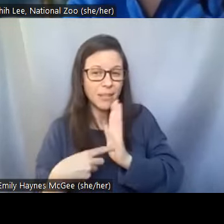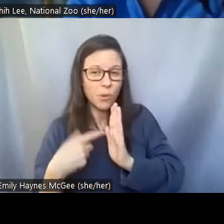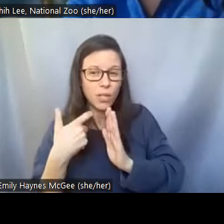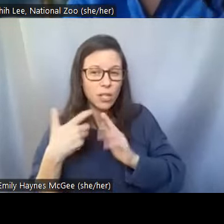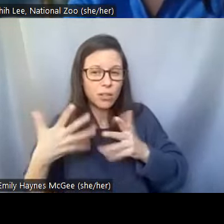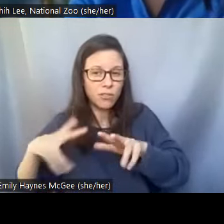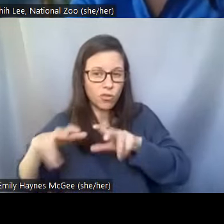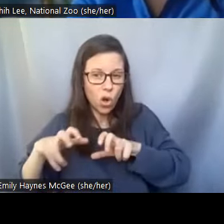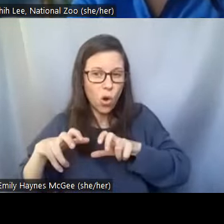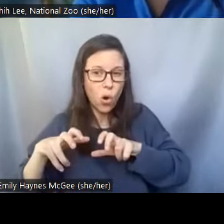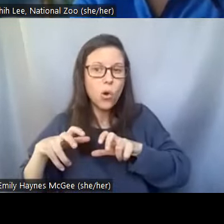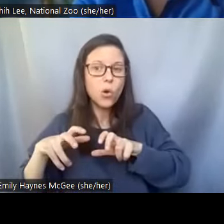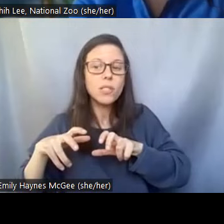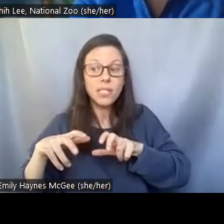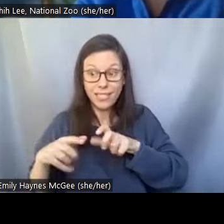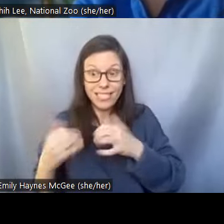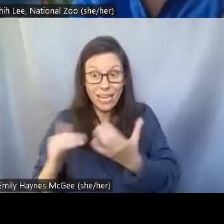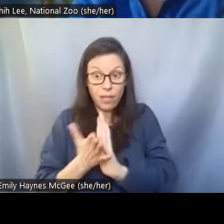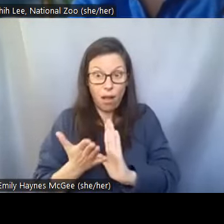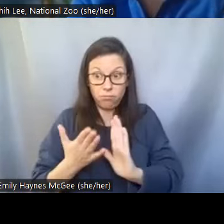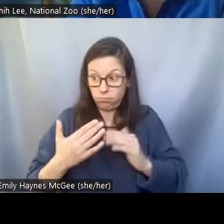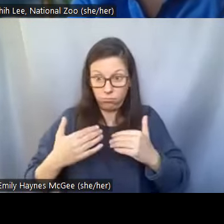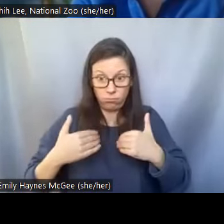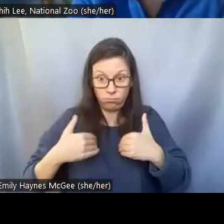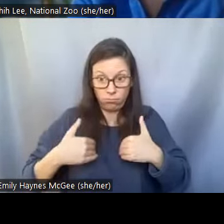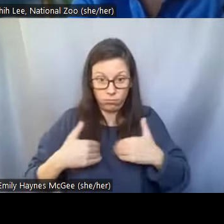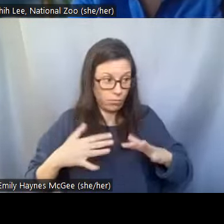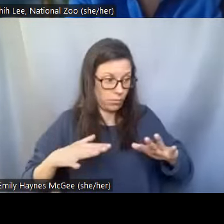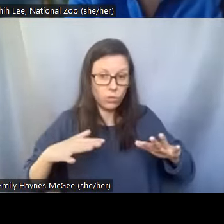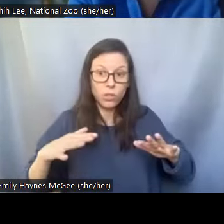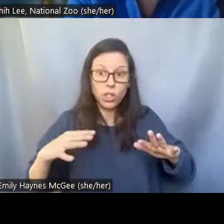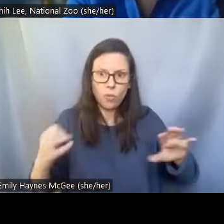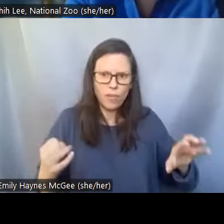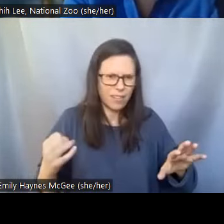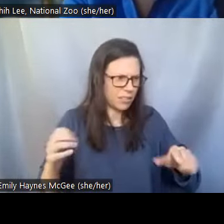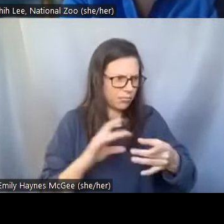back into the population to make sure that we can still maintain some sort of genetic diversity within this population.